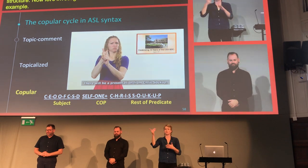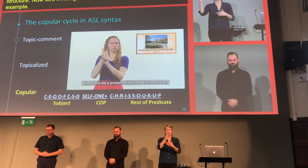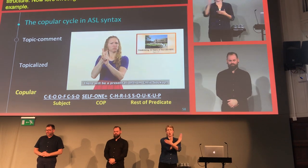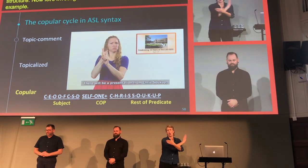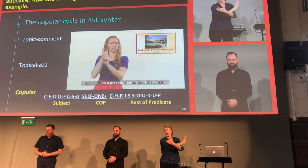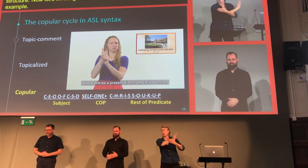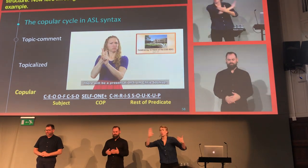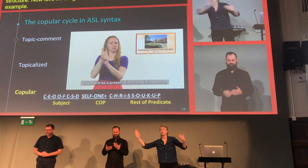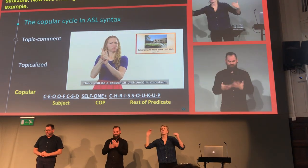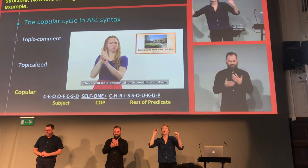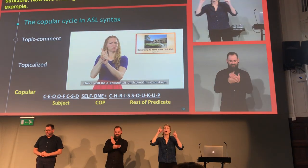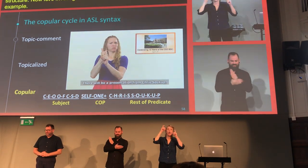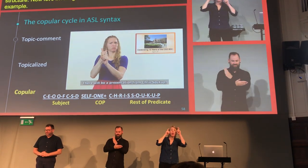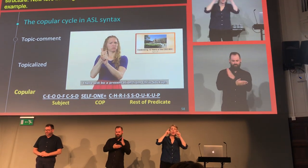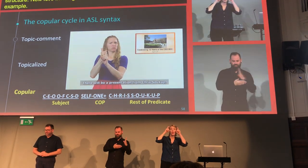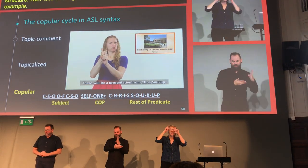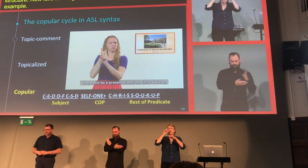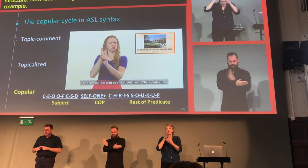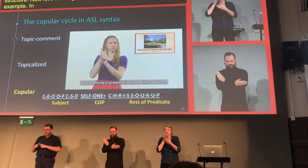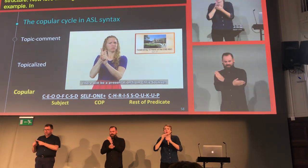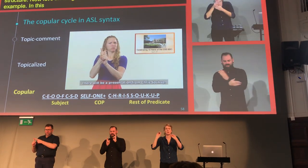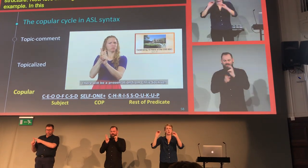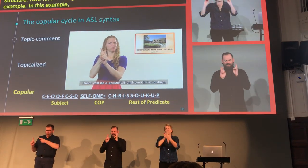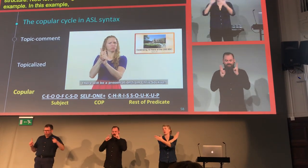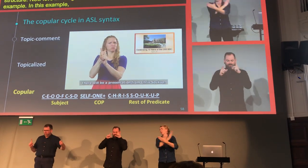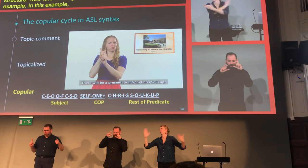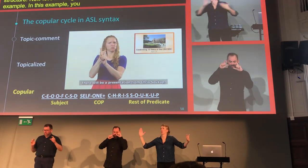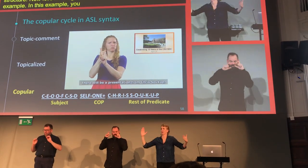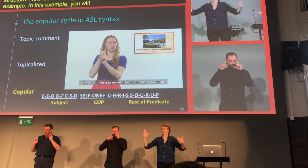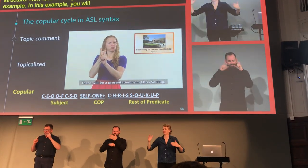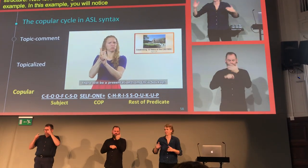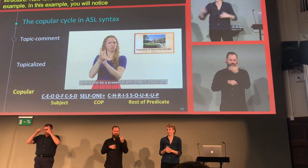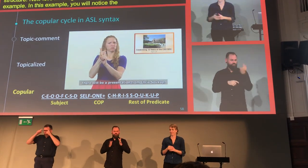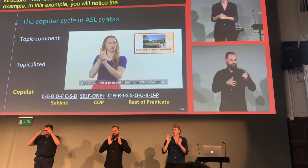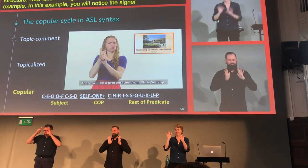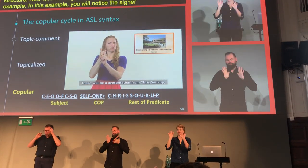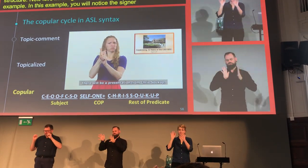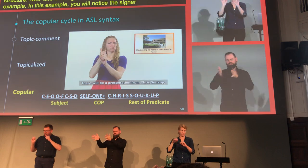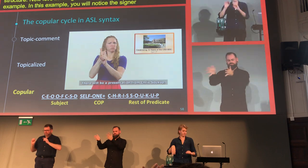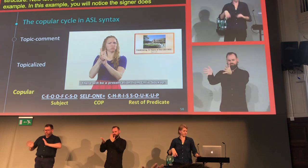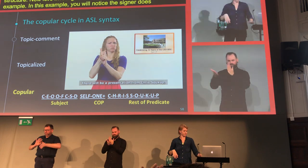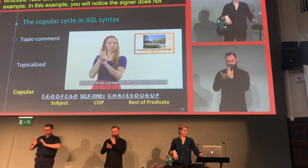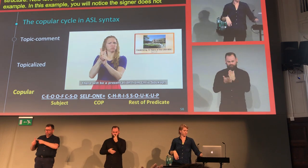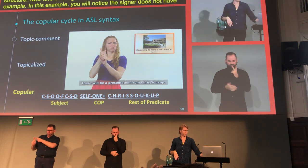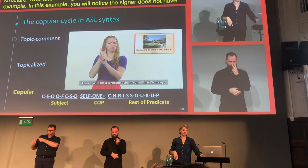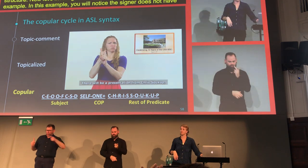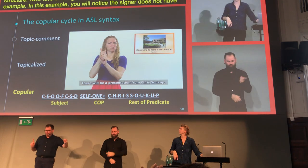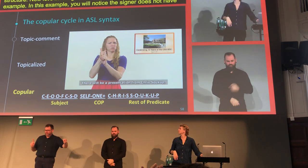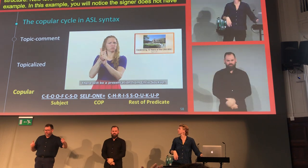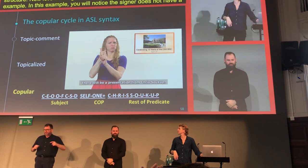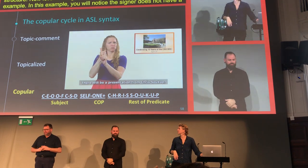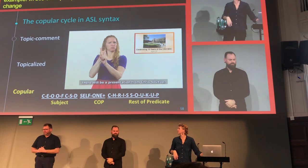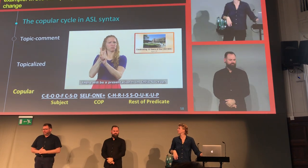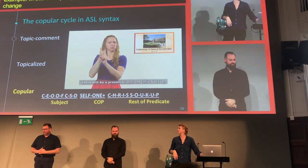In this example, you'll notice the signer does not have a change in non-manuals and does not have a lot of pauses.